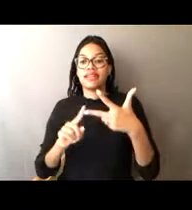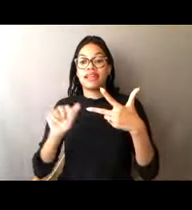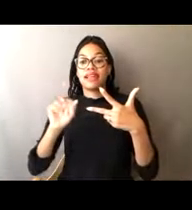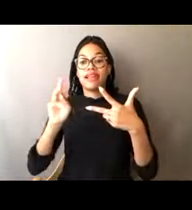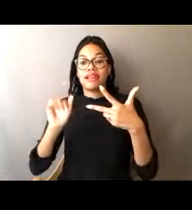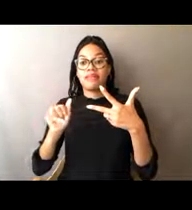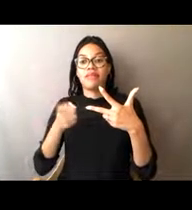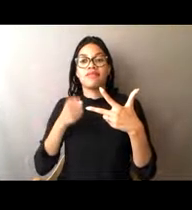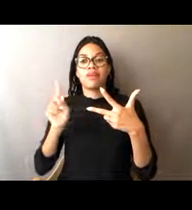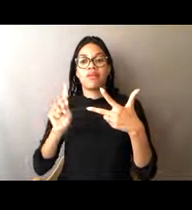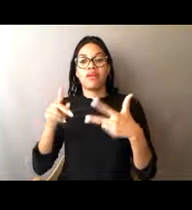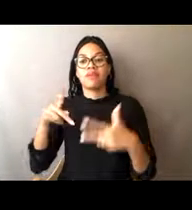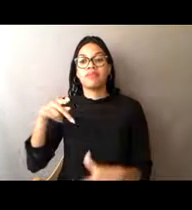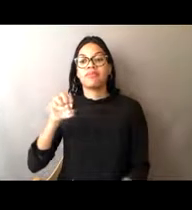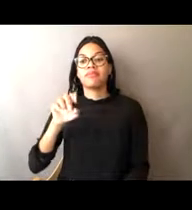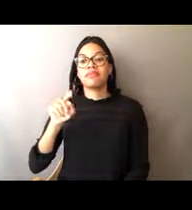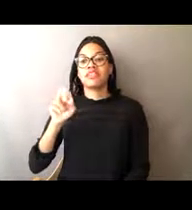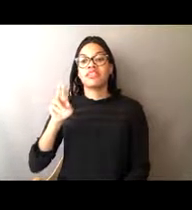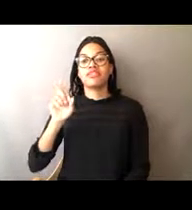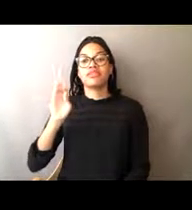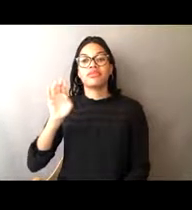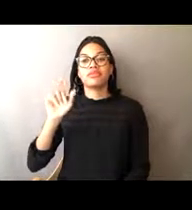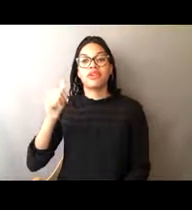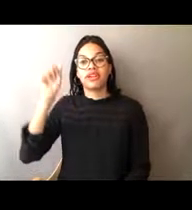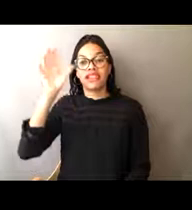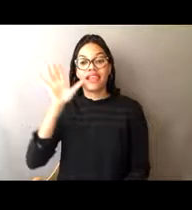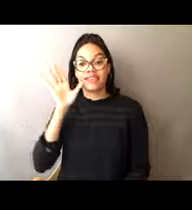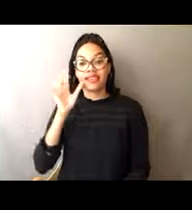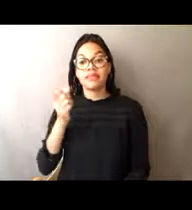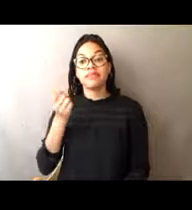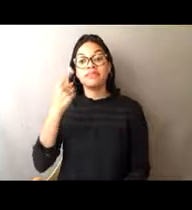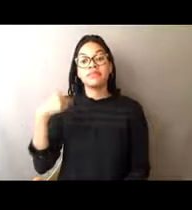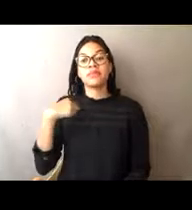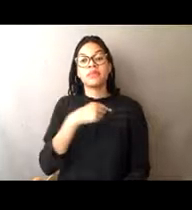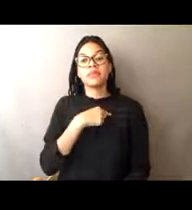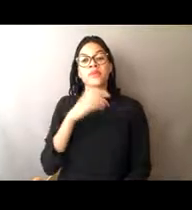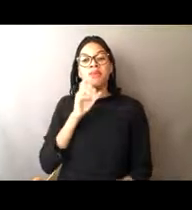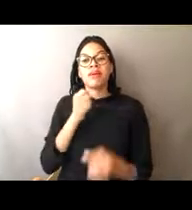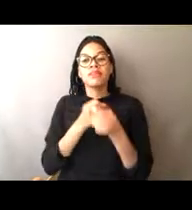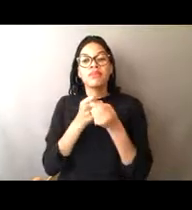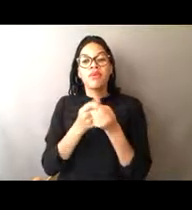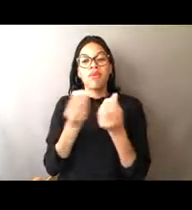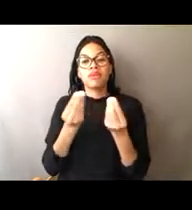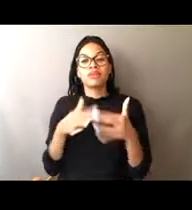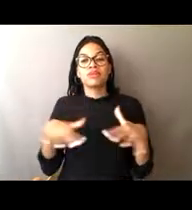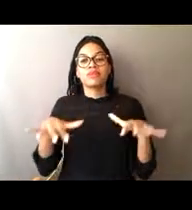from the traditional lands of native communities who have substantial indigenous knowledge and much to share with us.